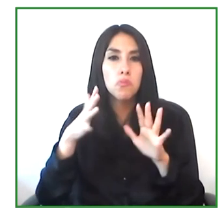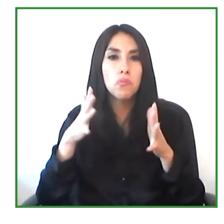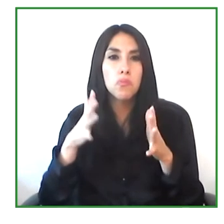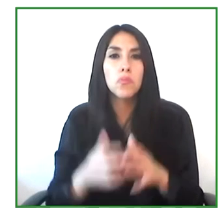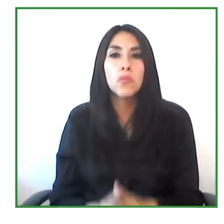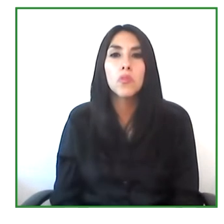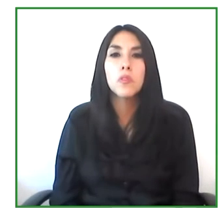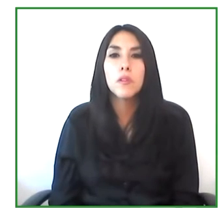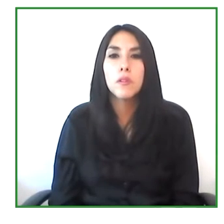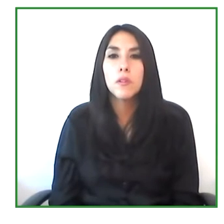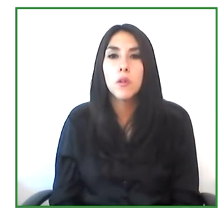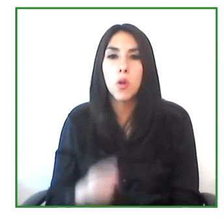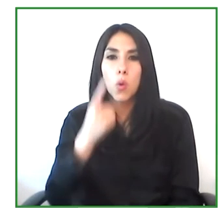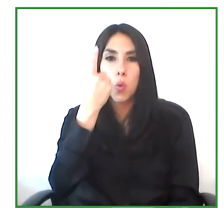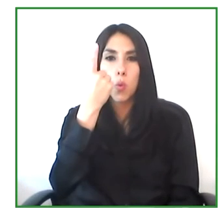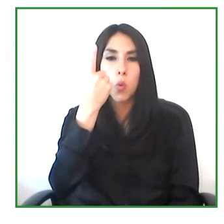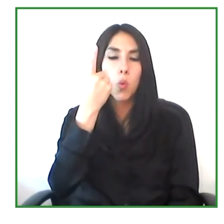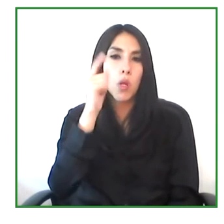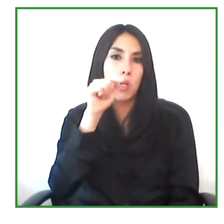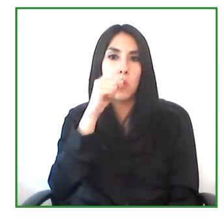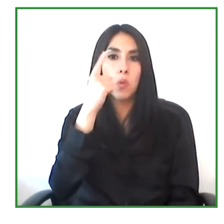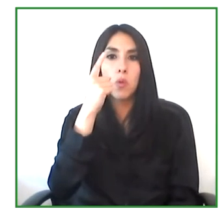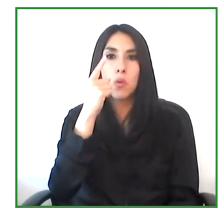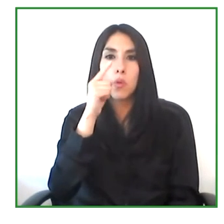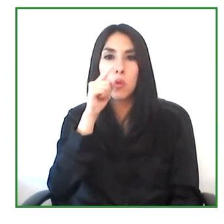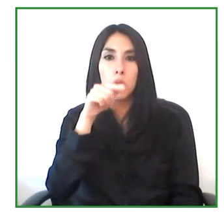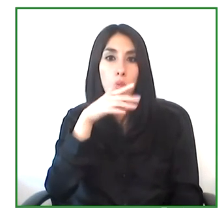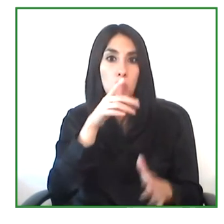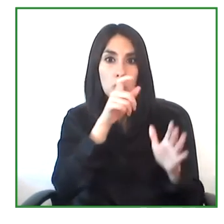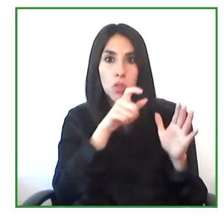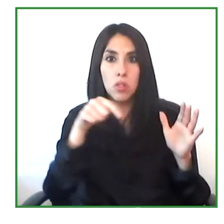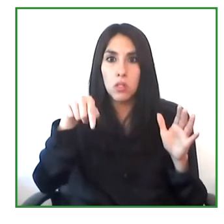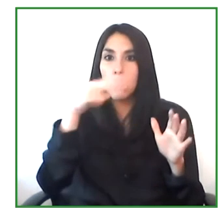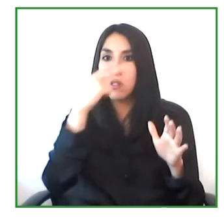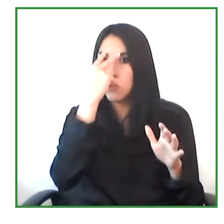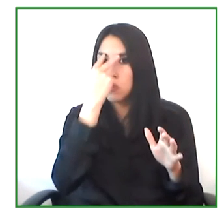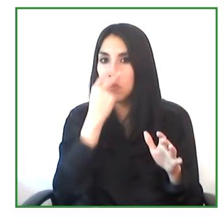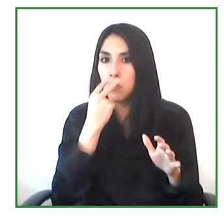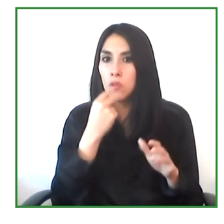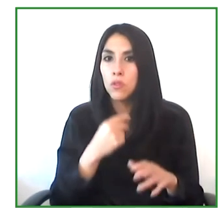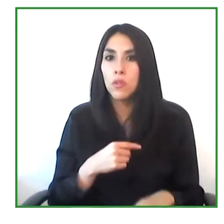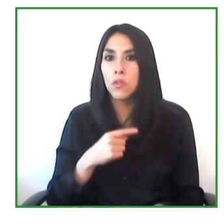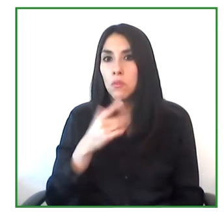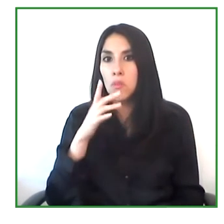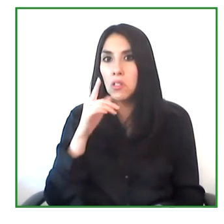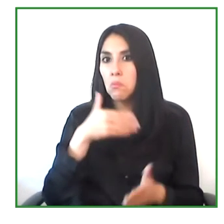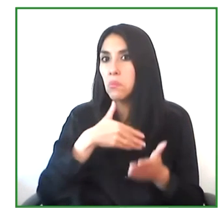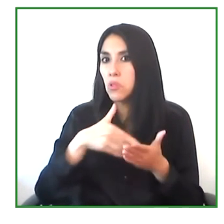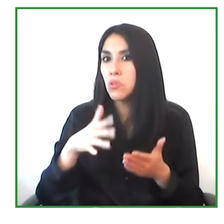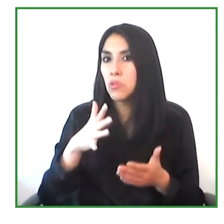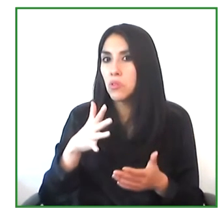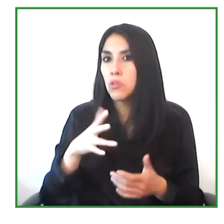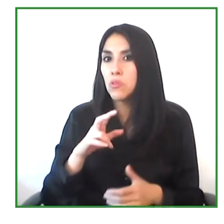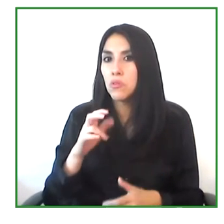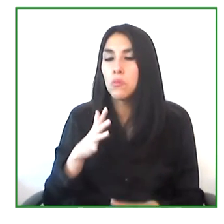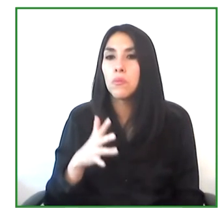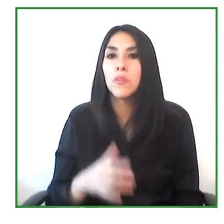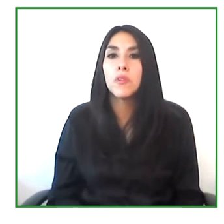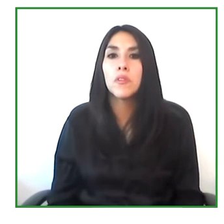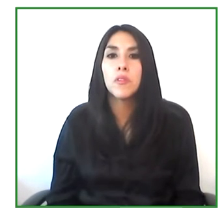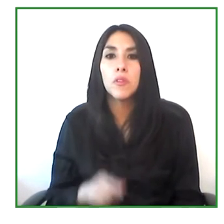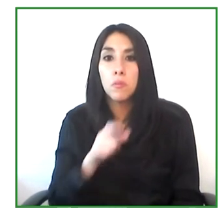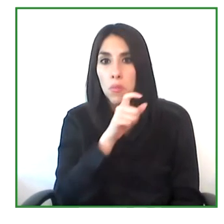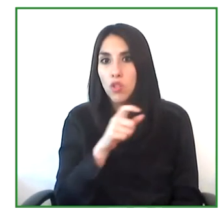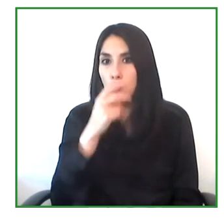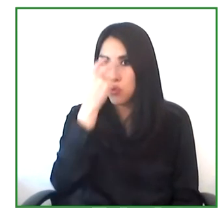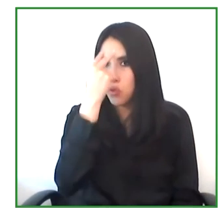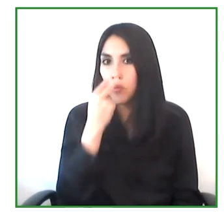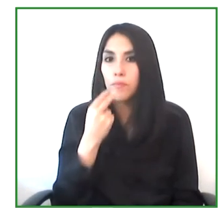And there were in that time 11.9% of people who were disabled